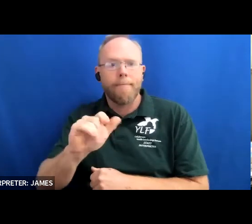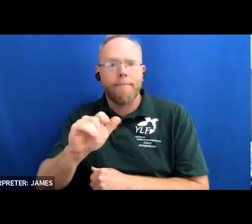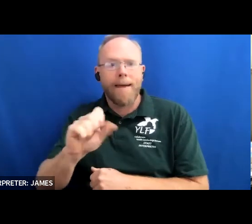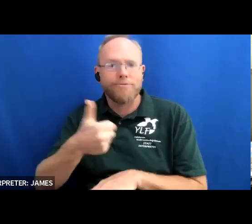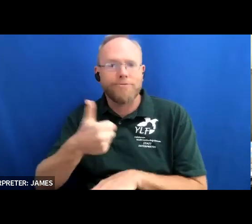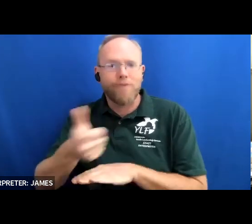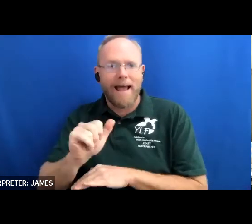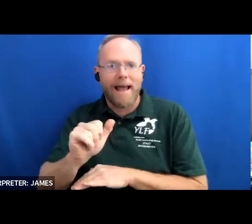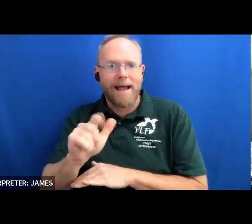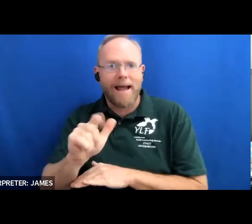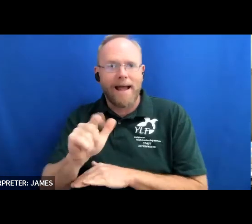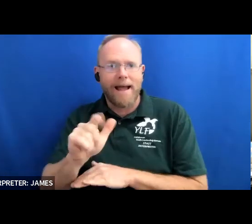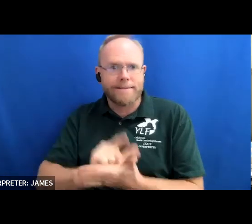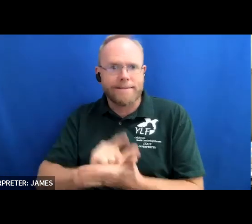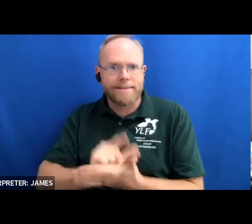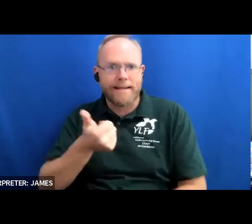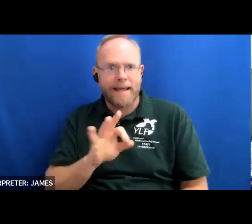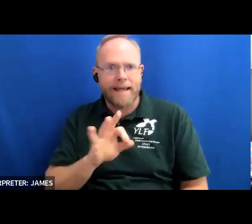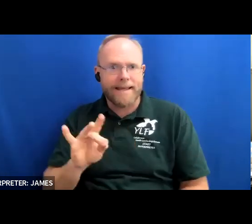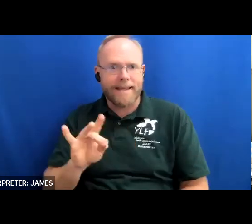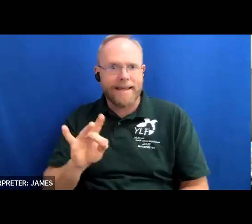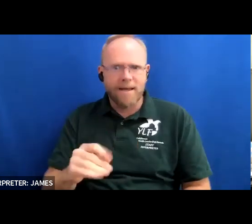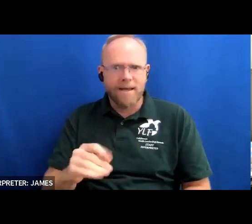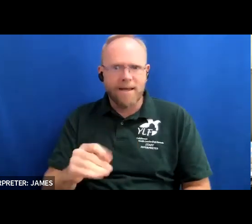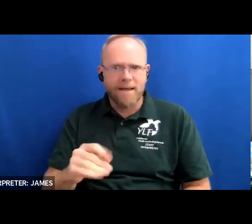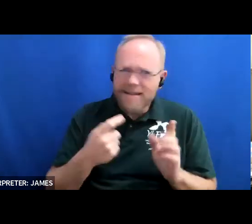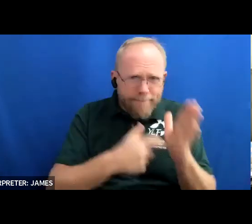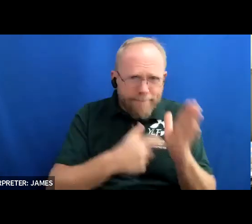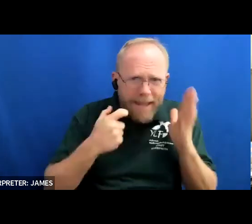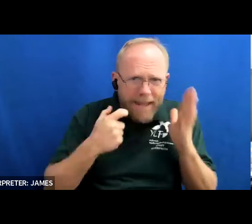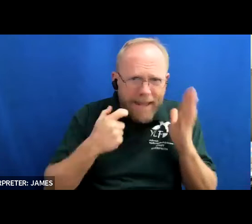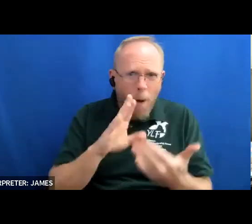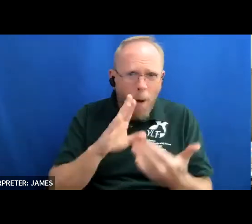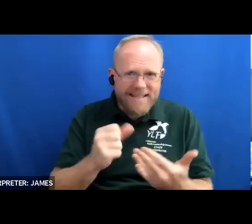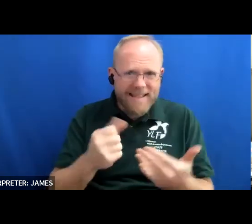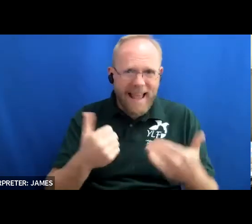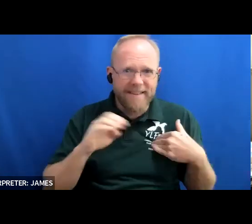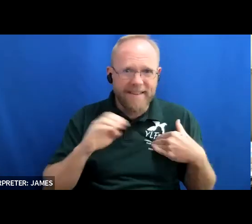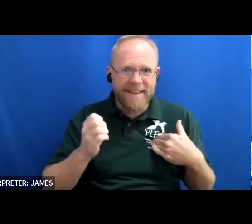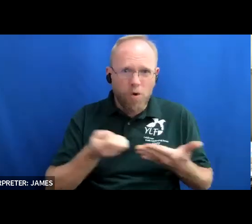all new buses be equipped with lifts but this mandate was not being recognized or enforced